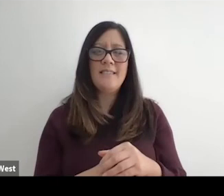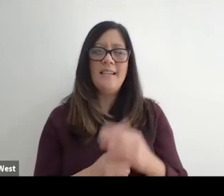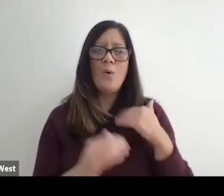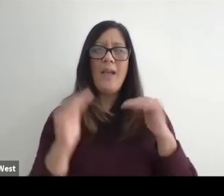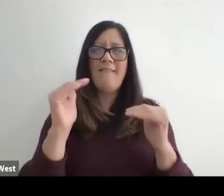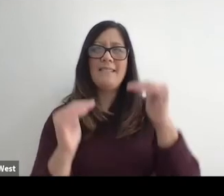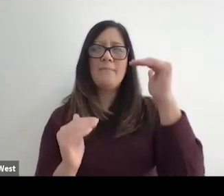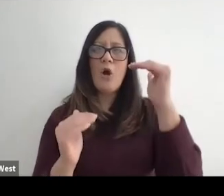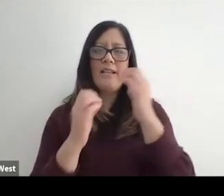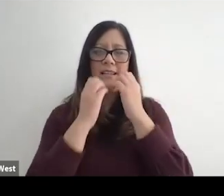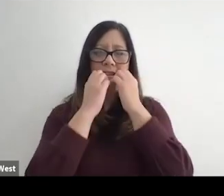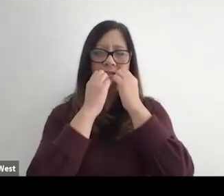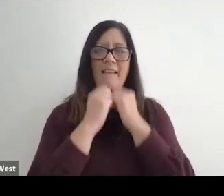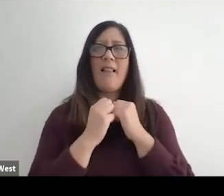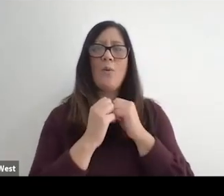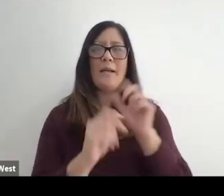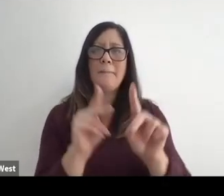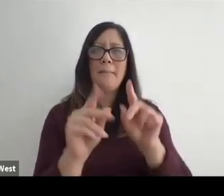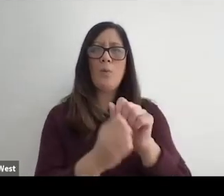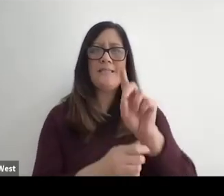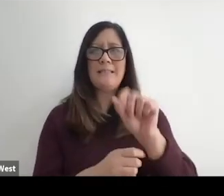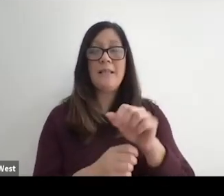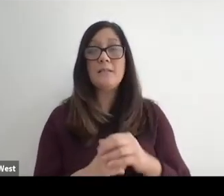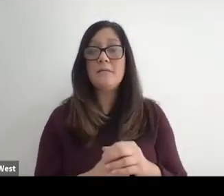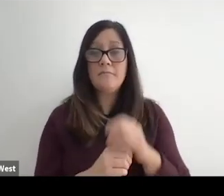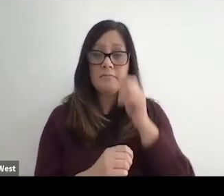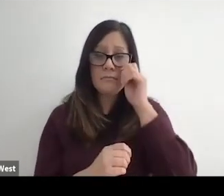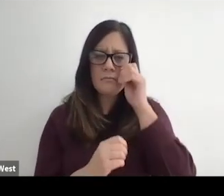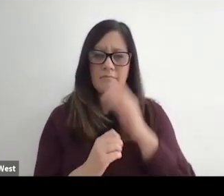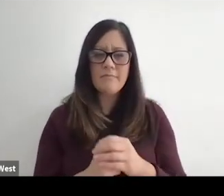have a disparity in valuing in value. In this population the disability population.